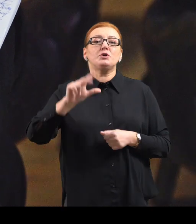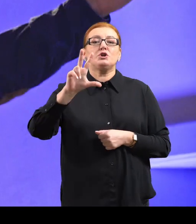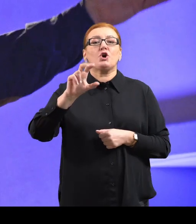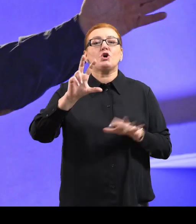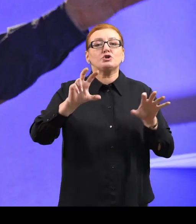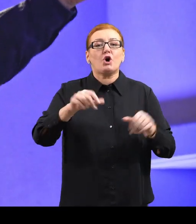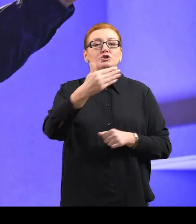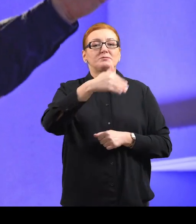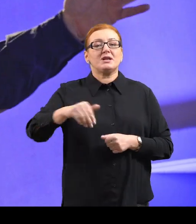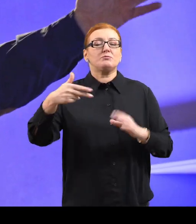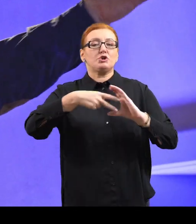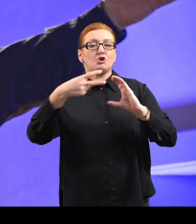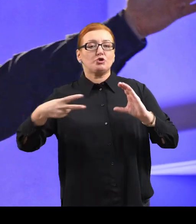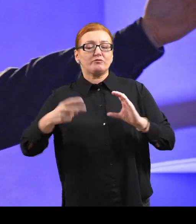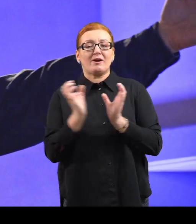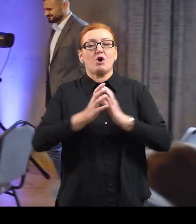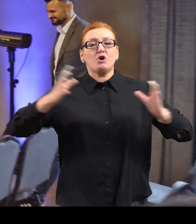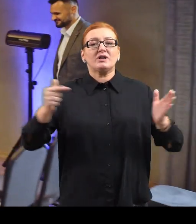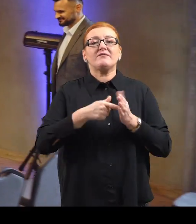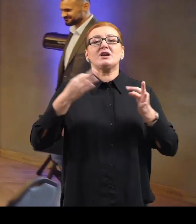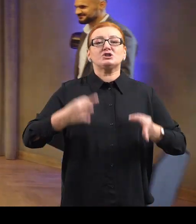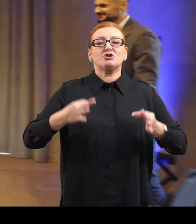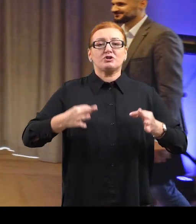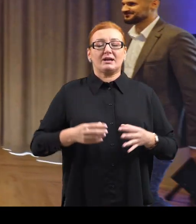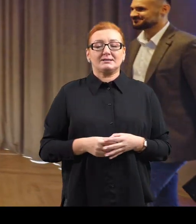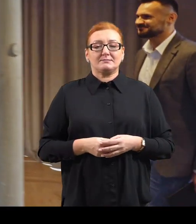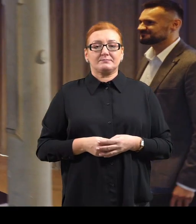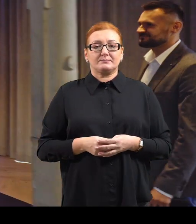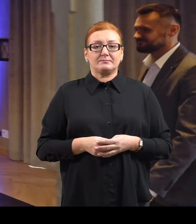million euro, which is the biggest amount so far.